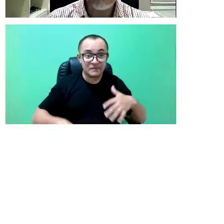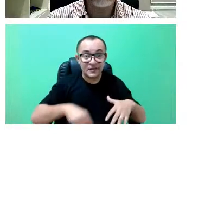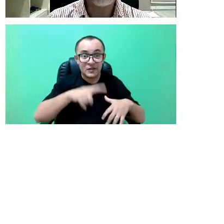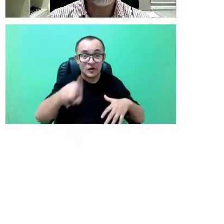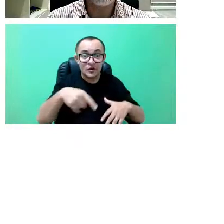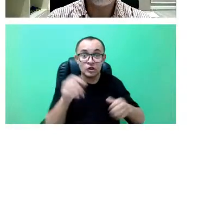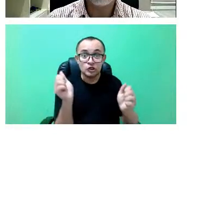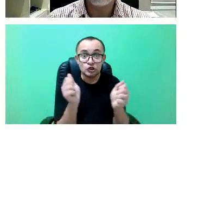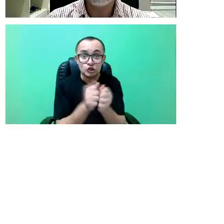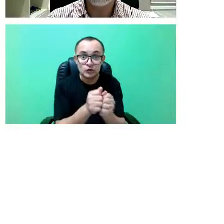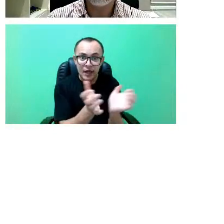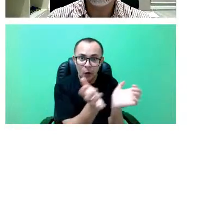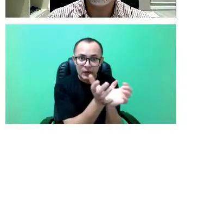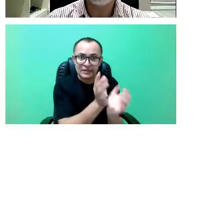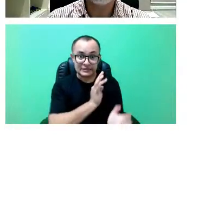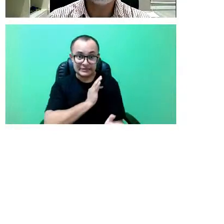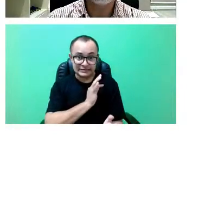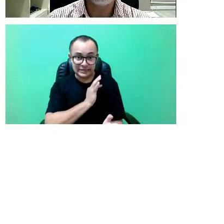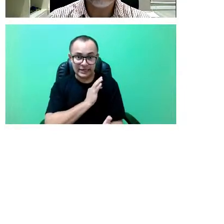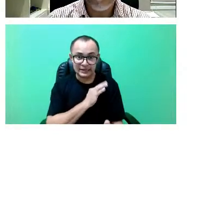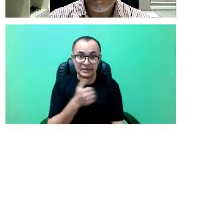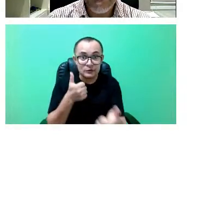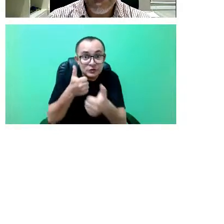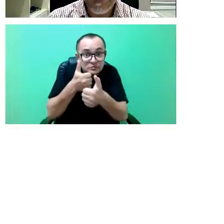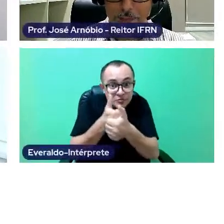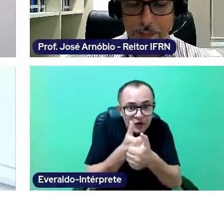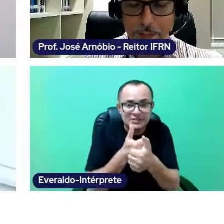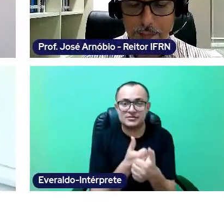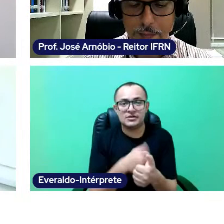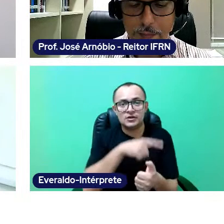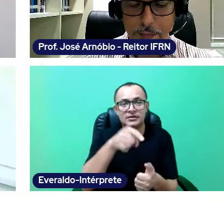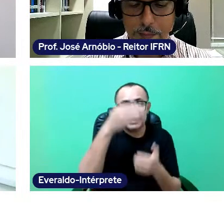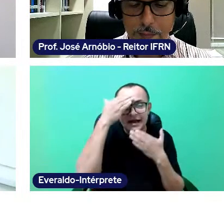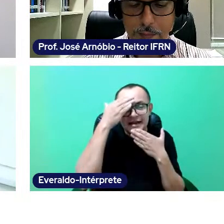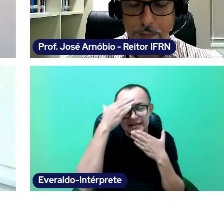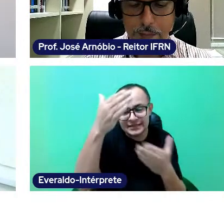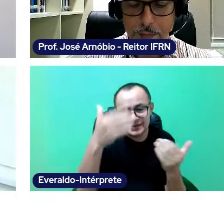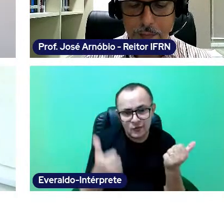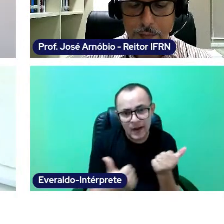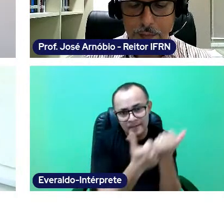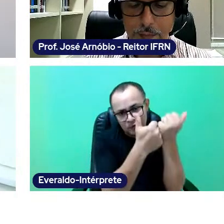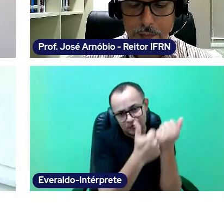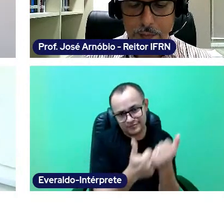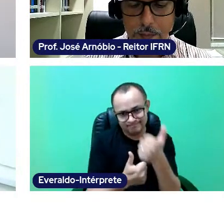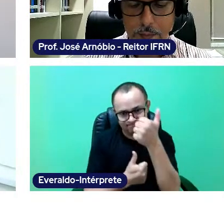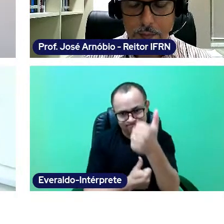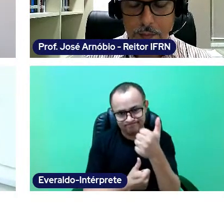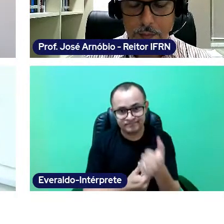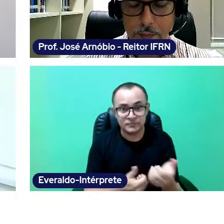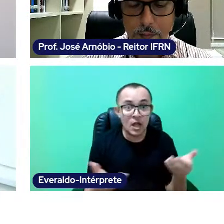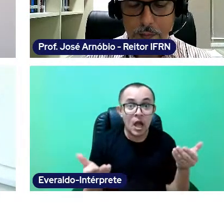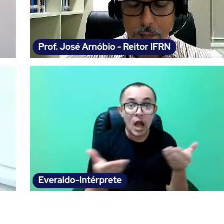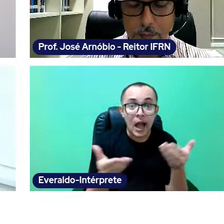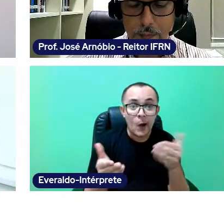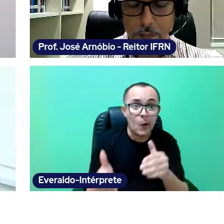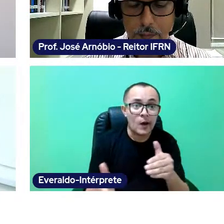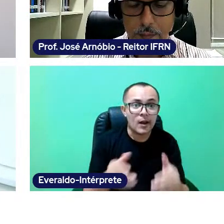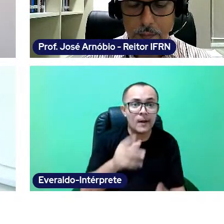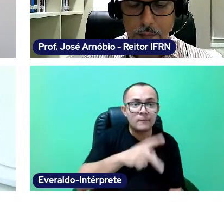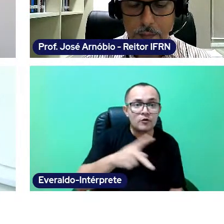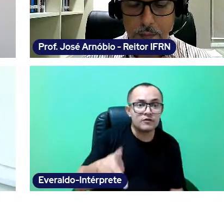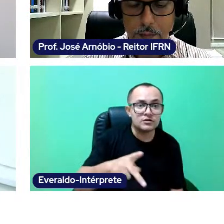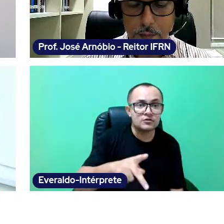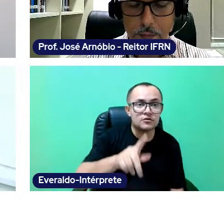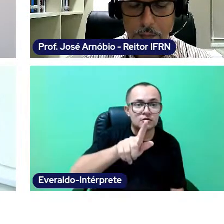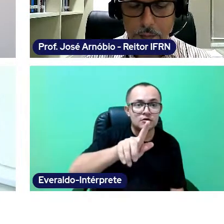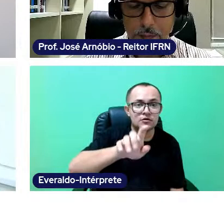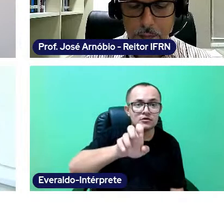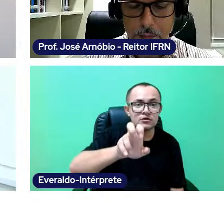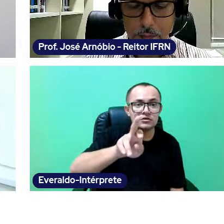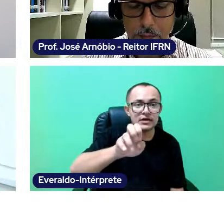We thank you for the support. Now I ask professor Geraldo and professor Louize to conclude this introductory moment.